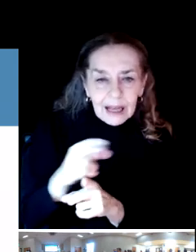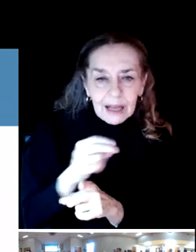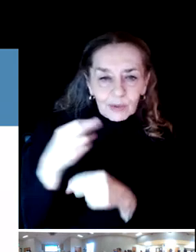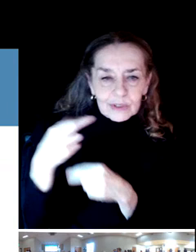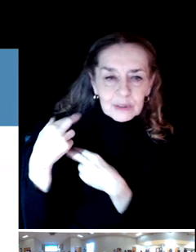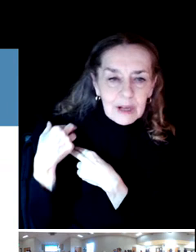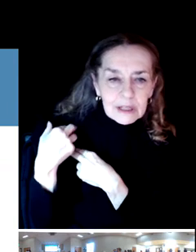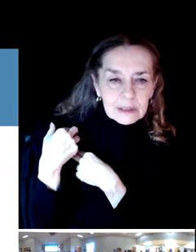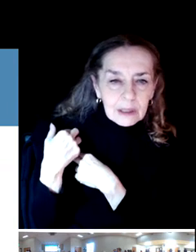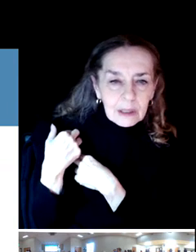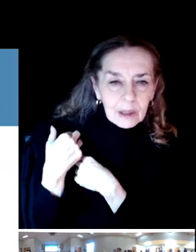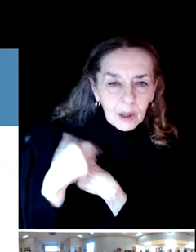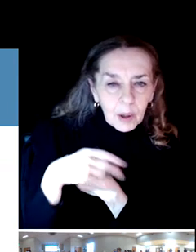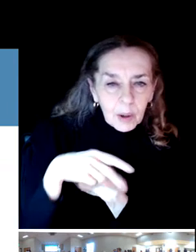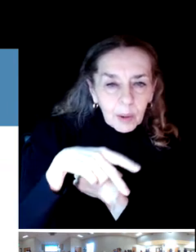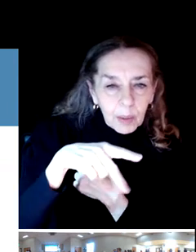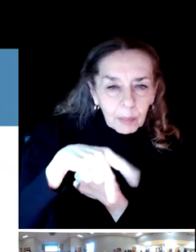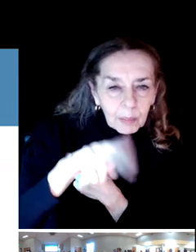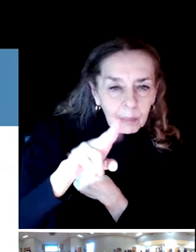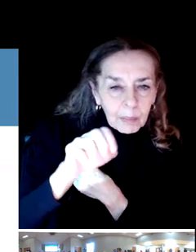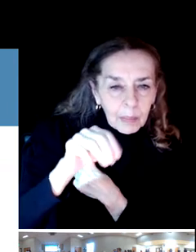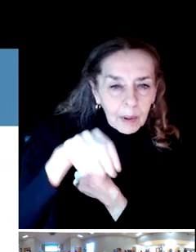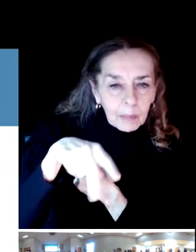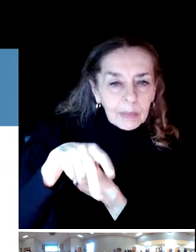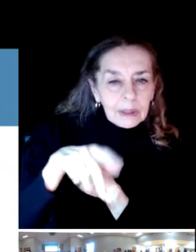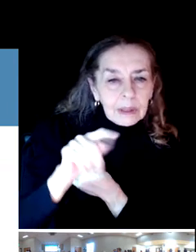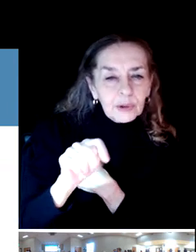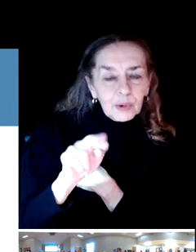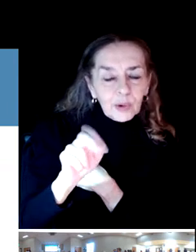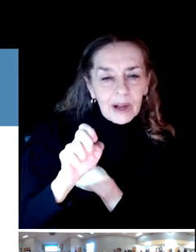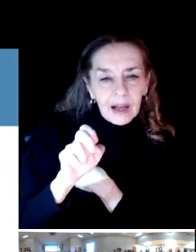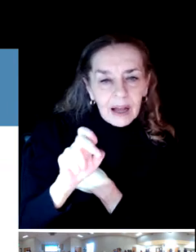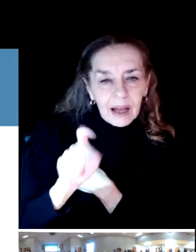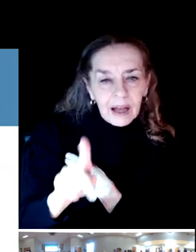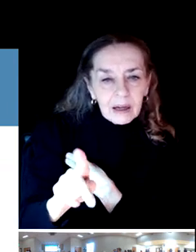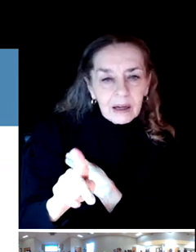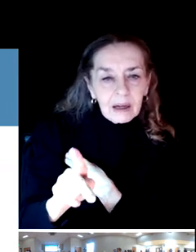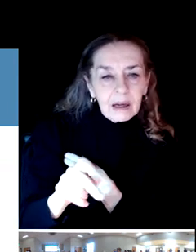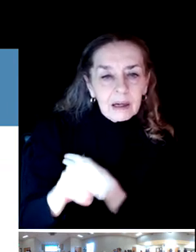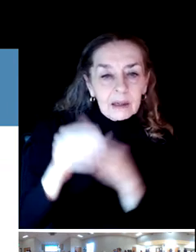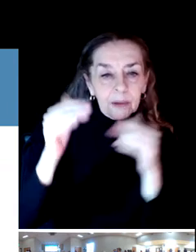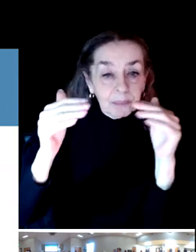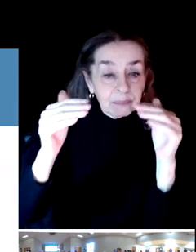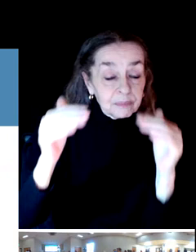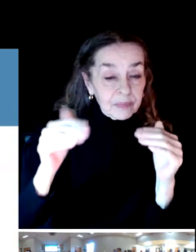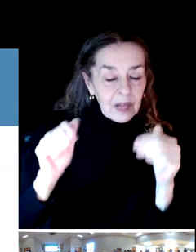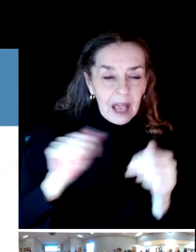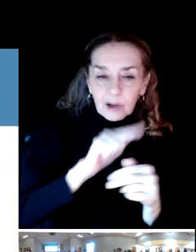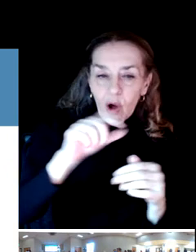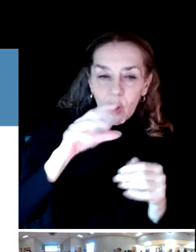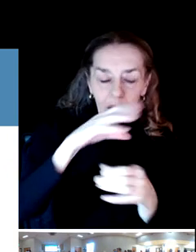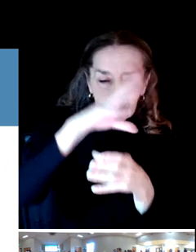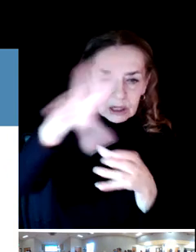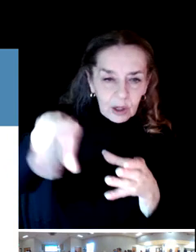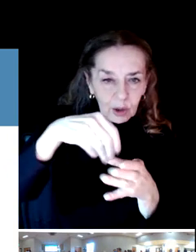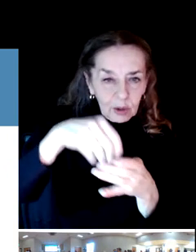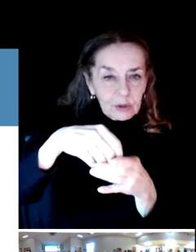Pump track is important to people. An all inclusive playground, something that is a showcase for the district.